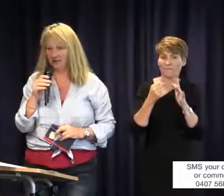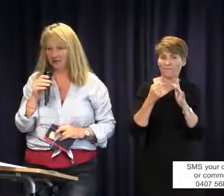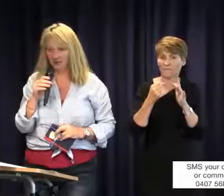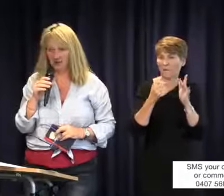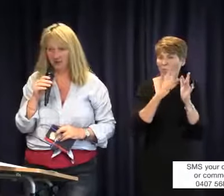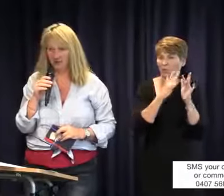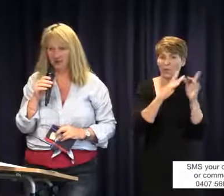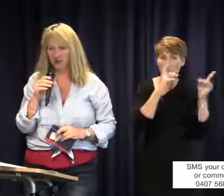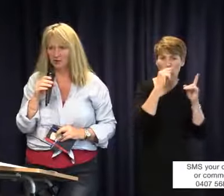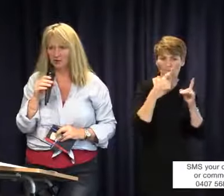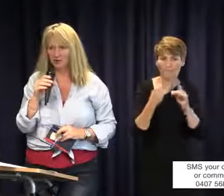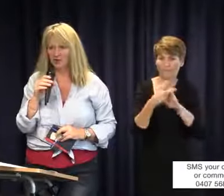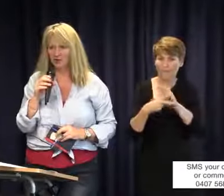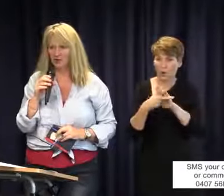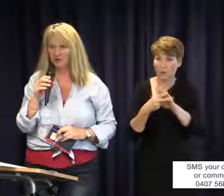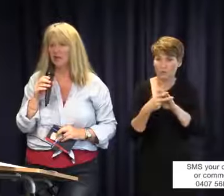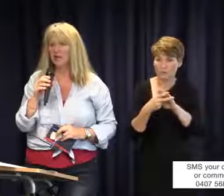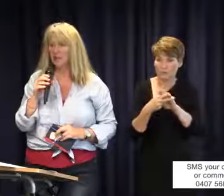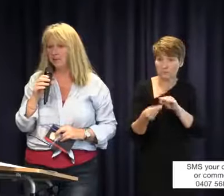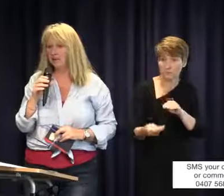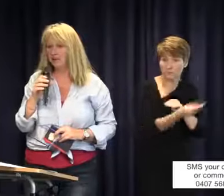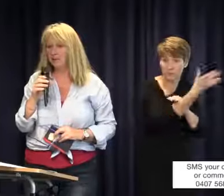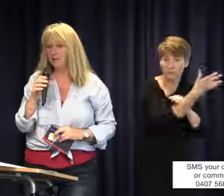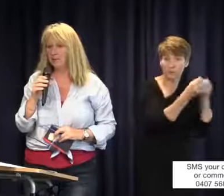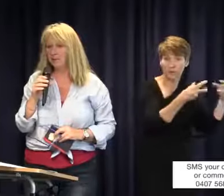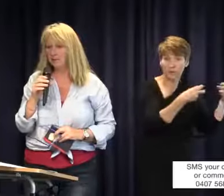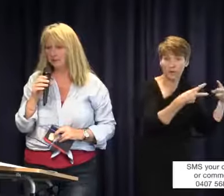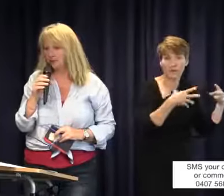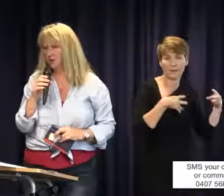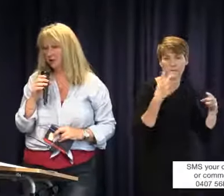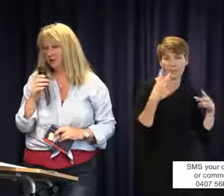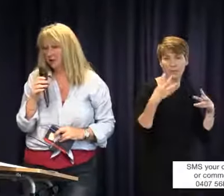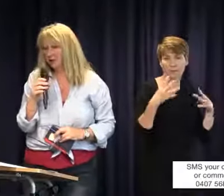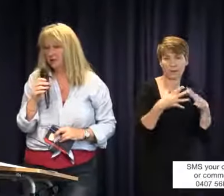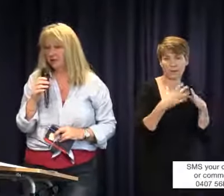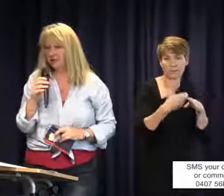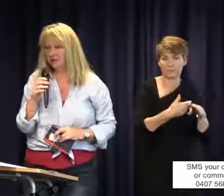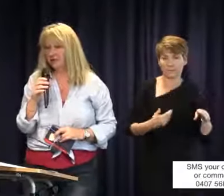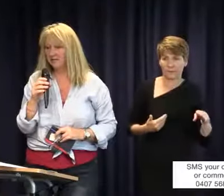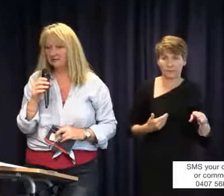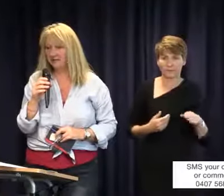but they need two or three weeks’ notice. Apparently the turnaround they can have it